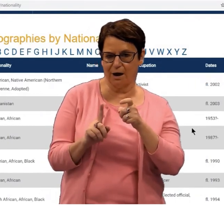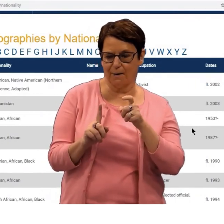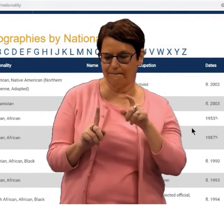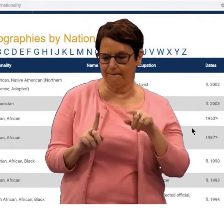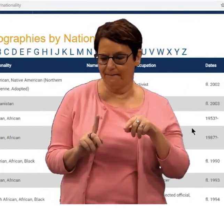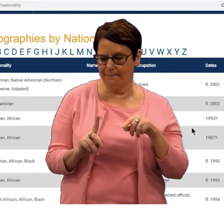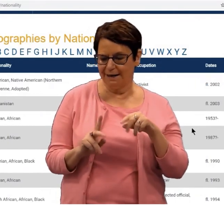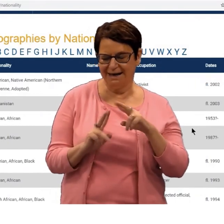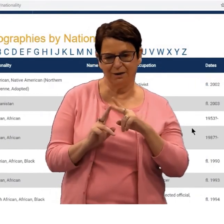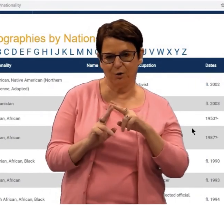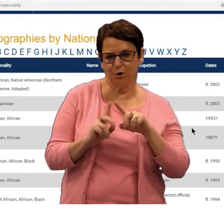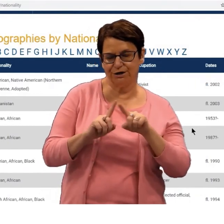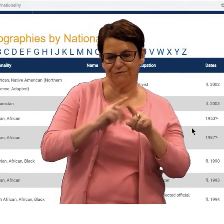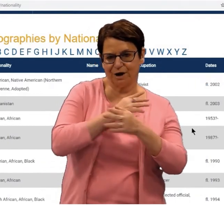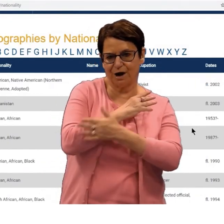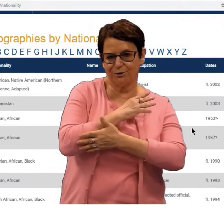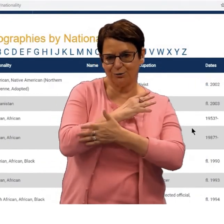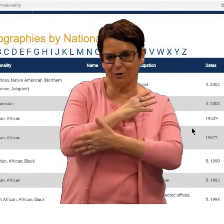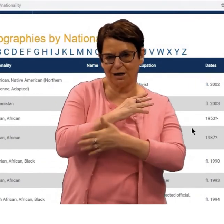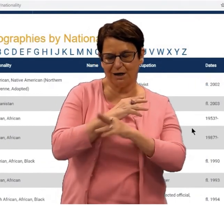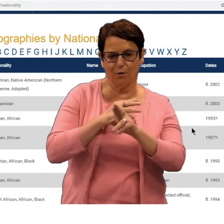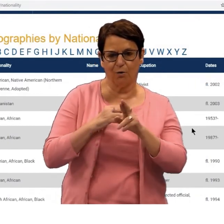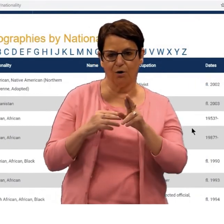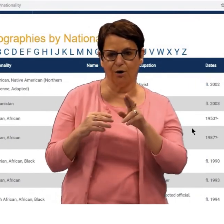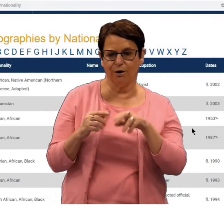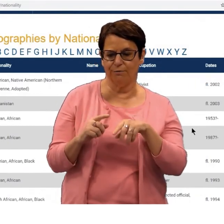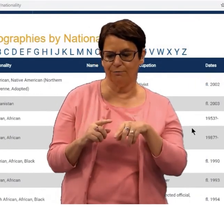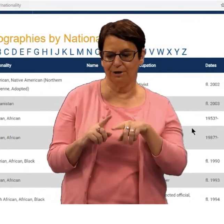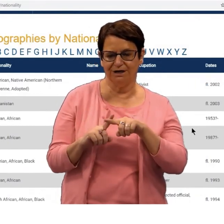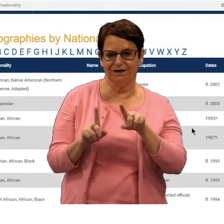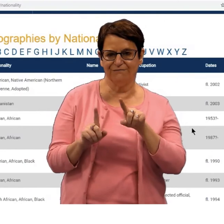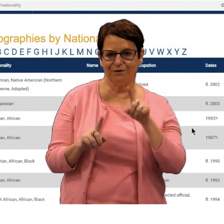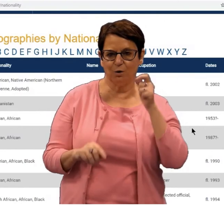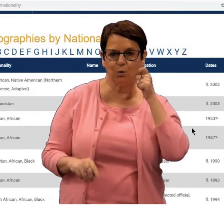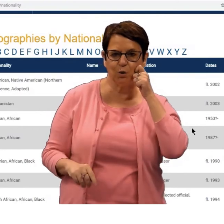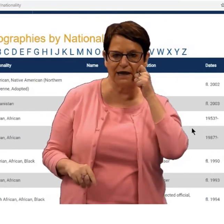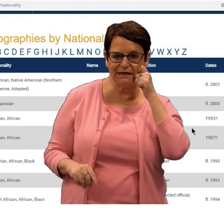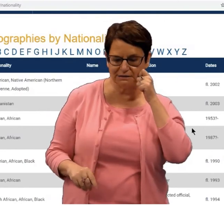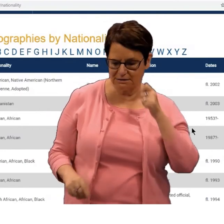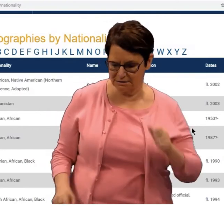from either a different country or of a different race.